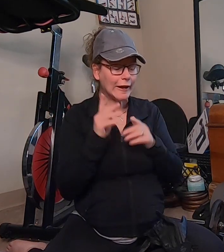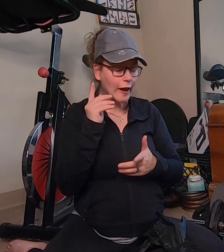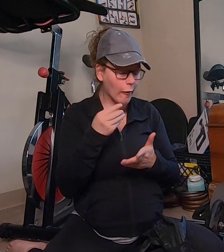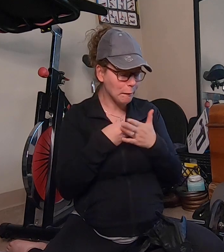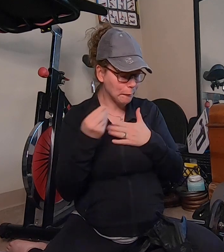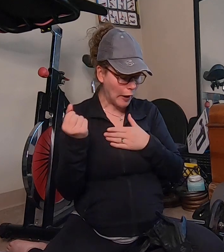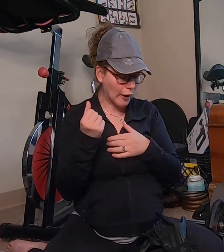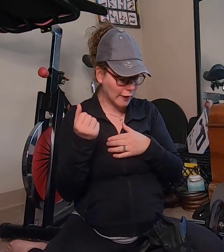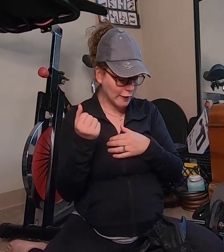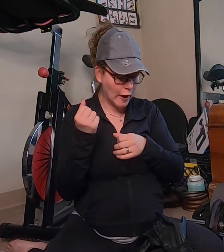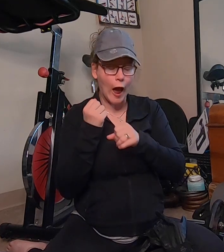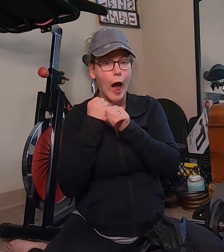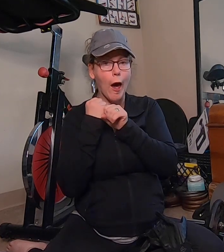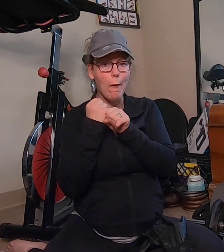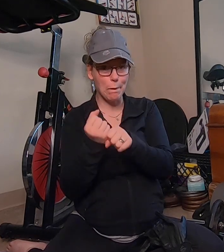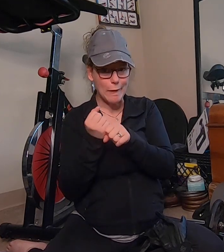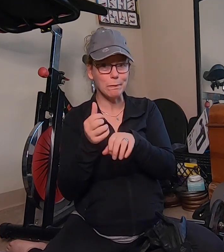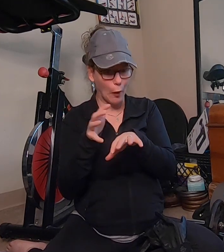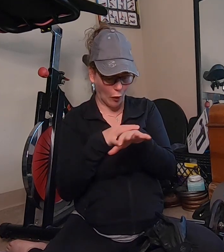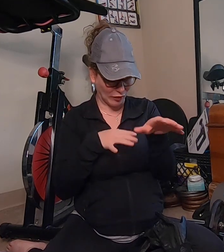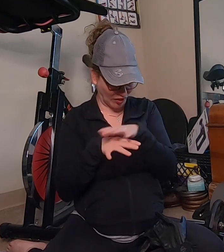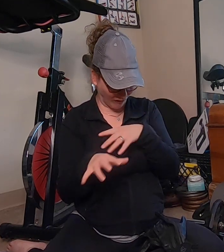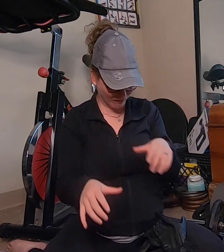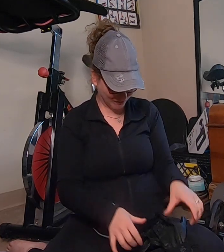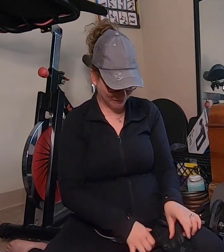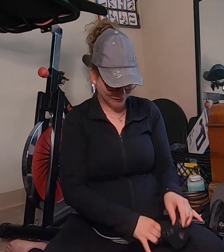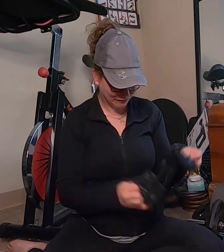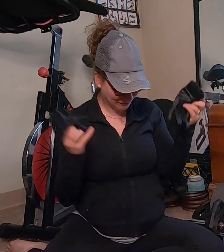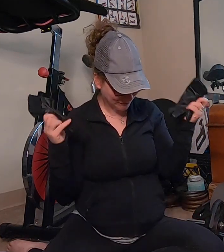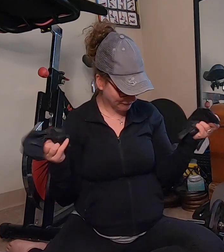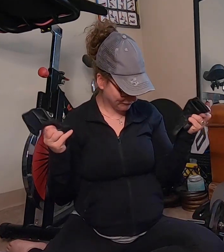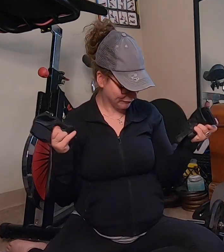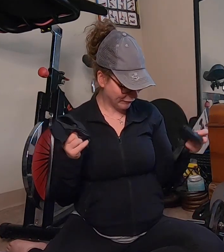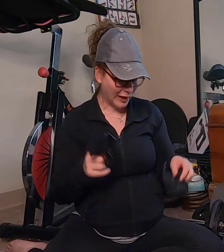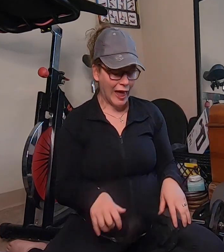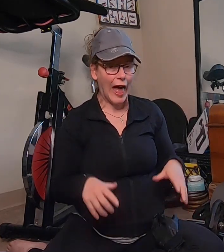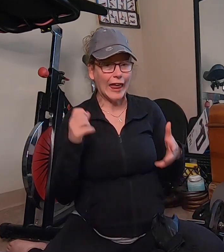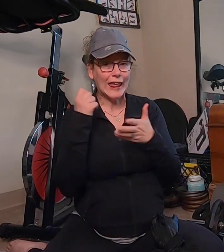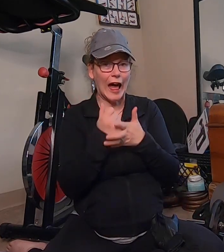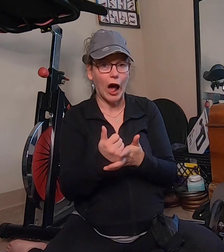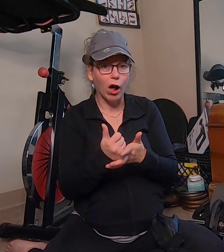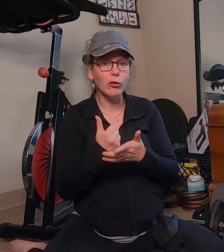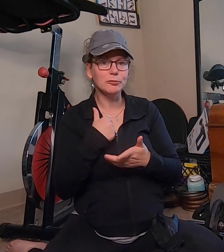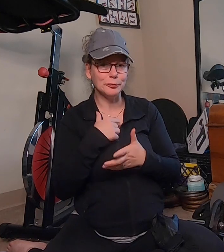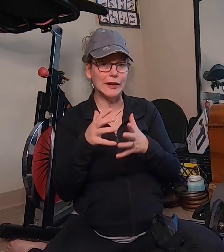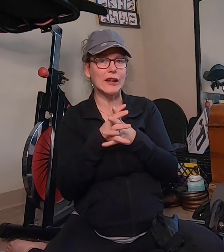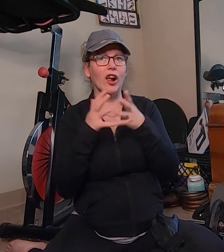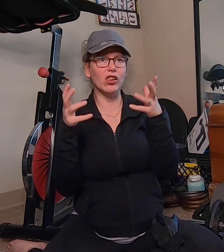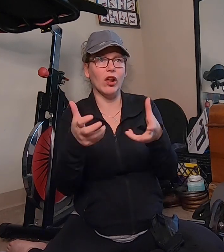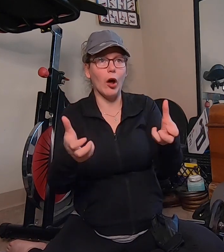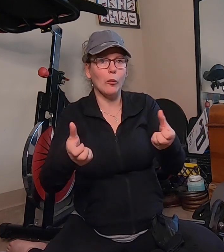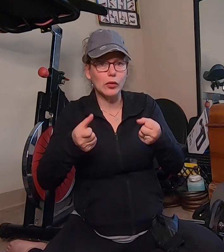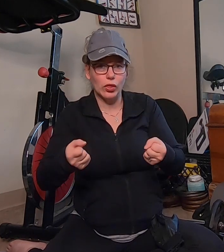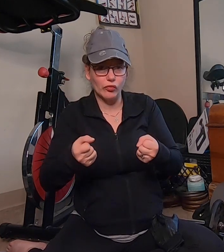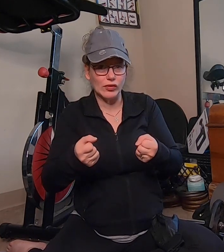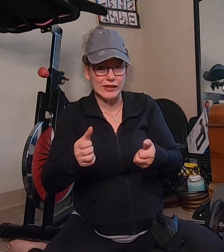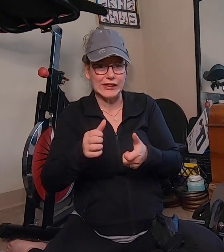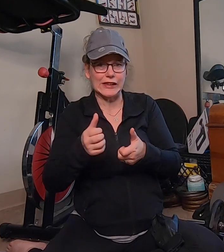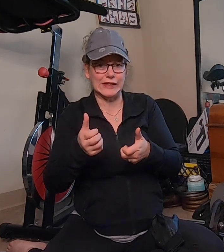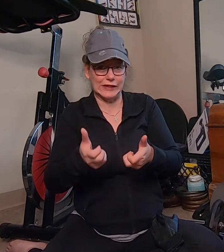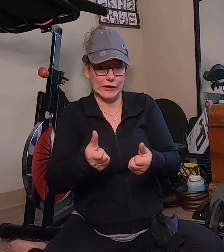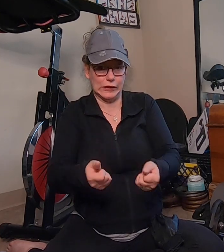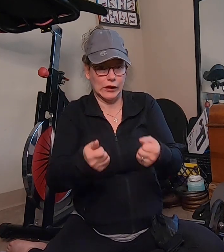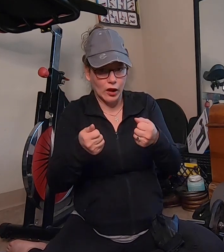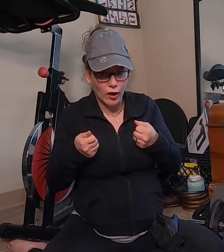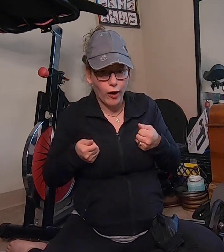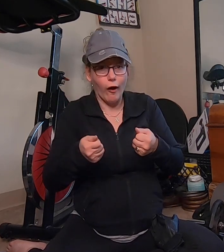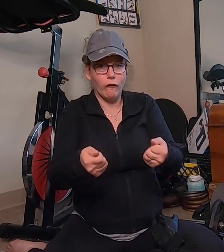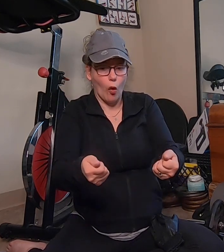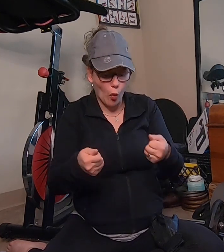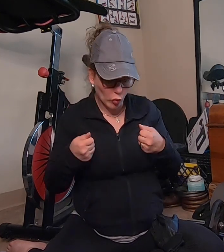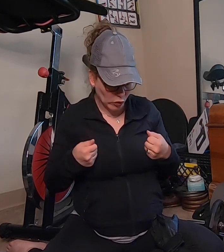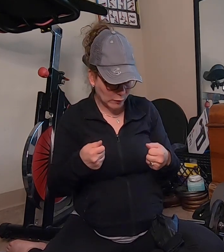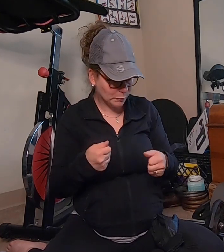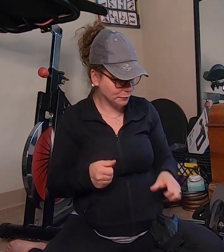I ended up buying a baseball glove and it helped me a lot with the resistance of holding